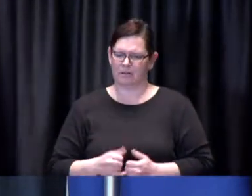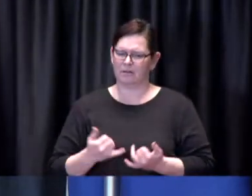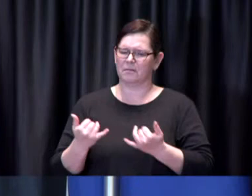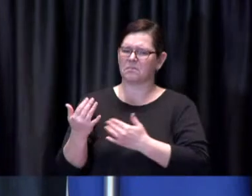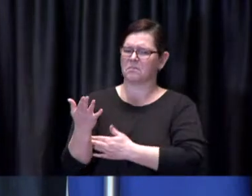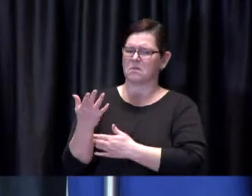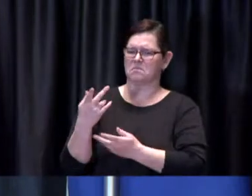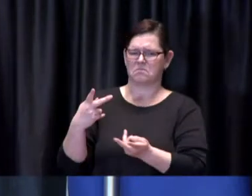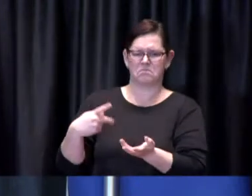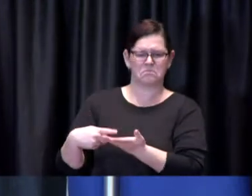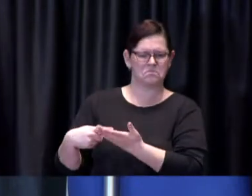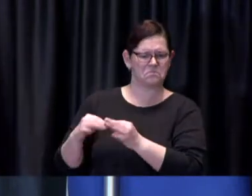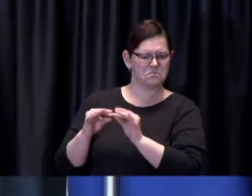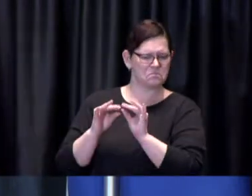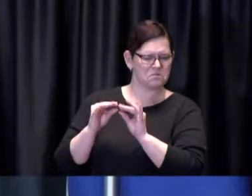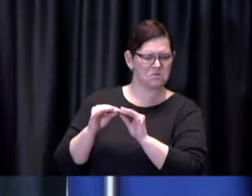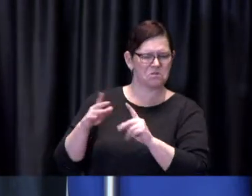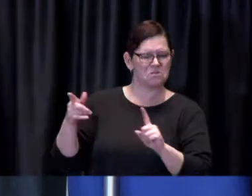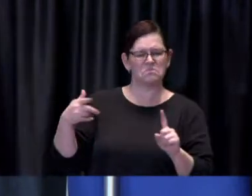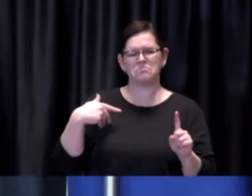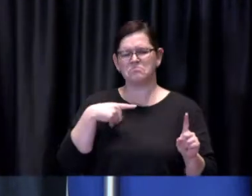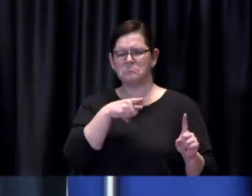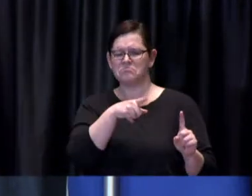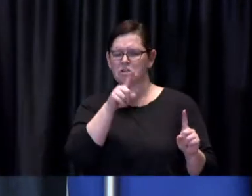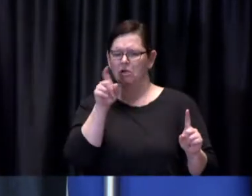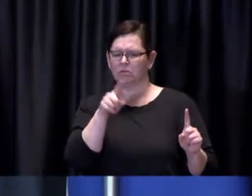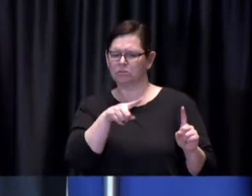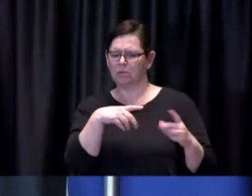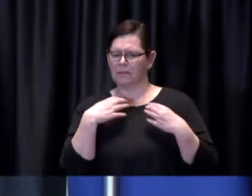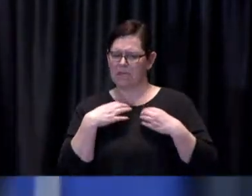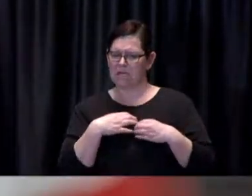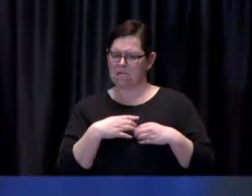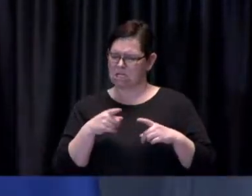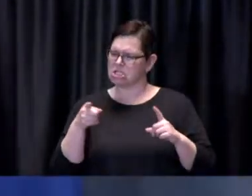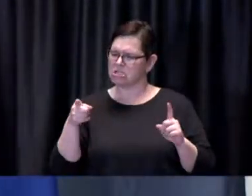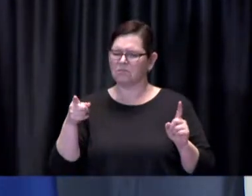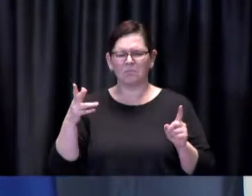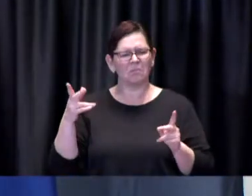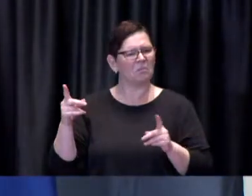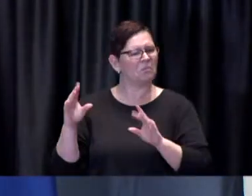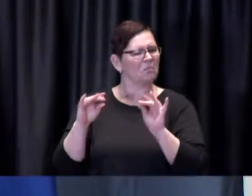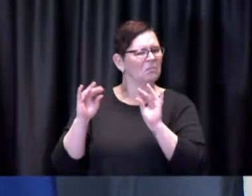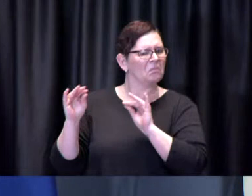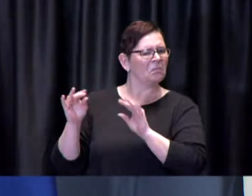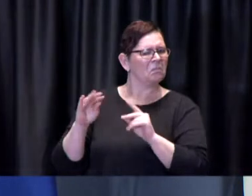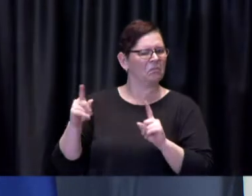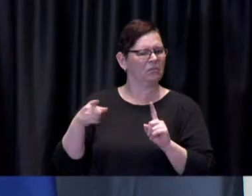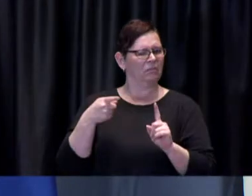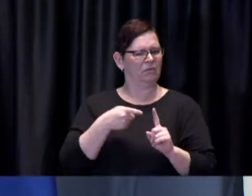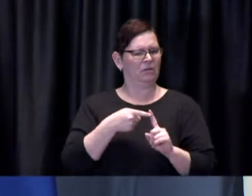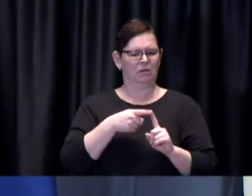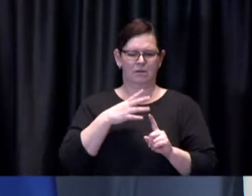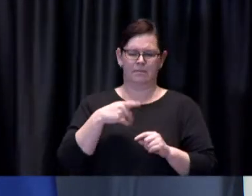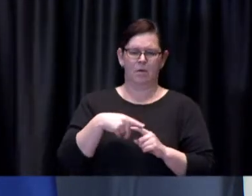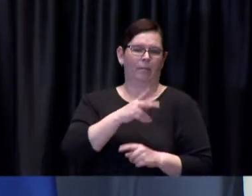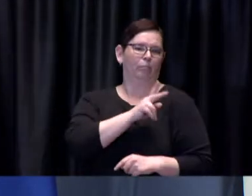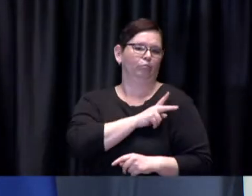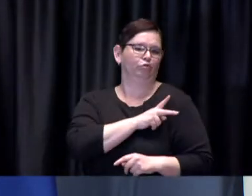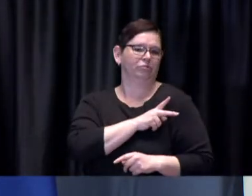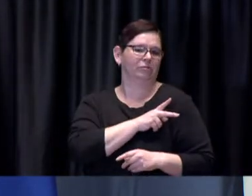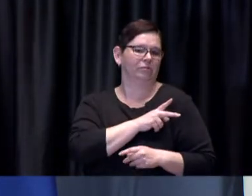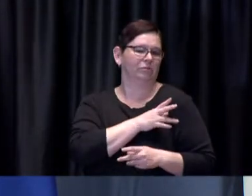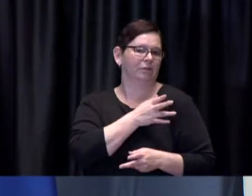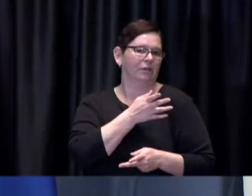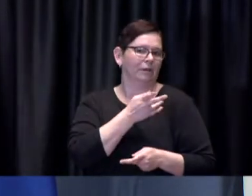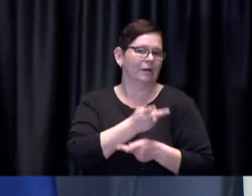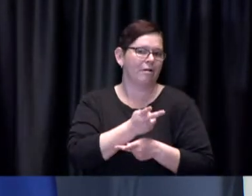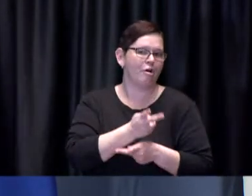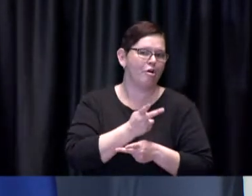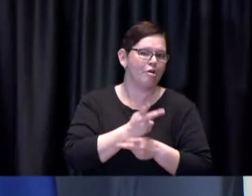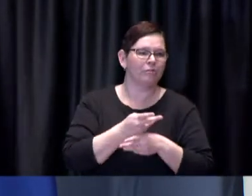Mayor Tory about possibly not having personal care retailers reopen in April